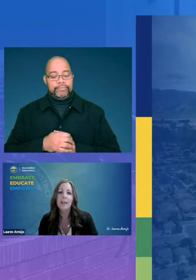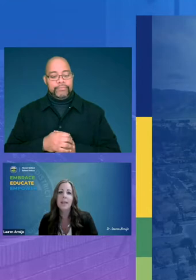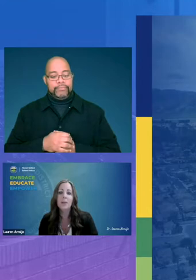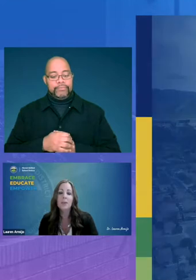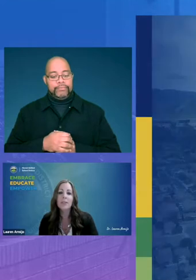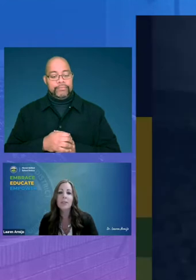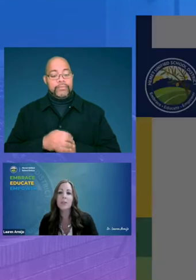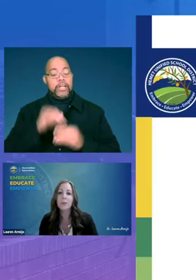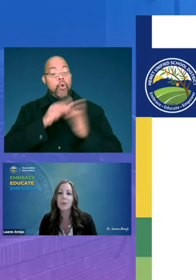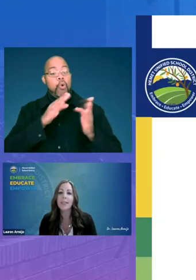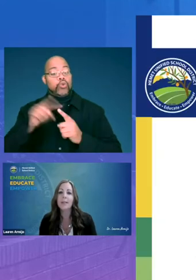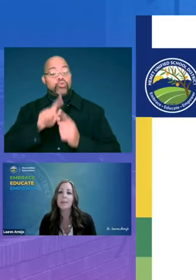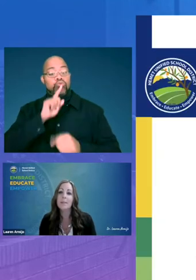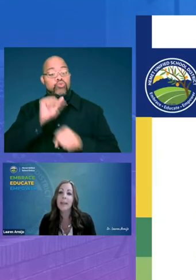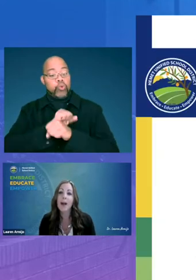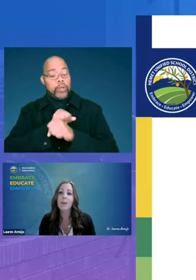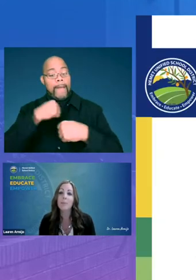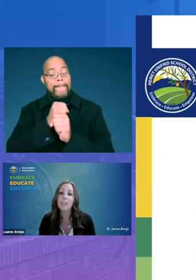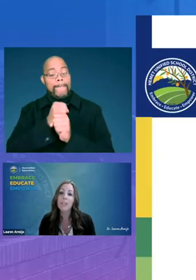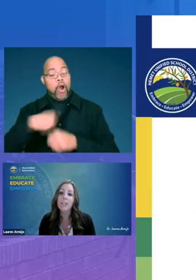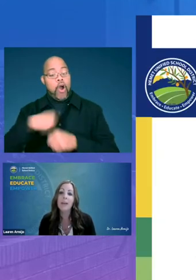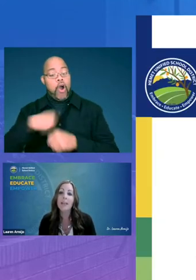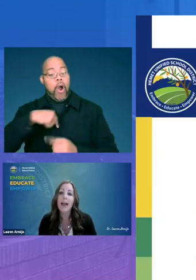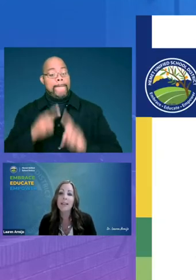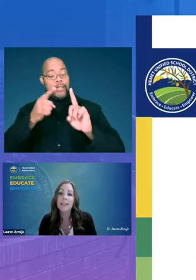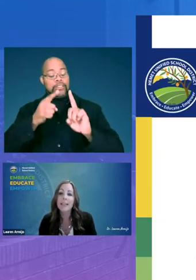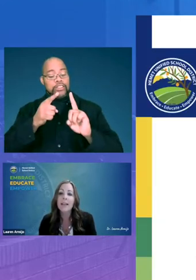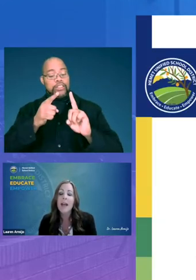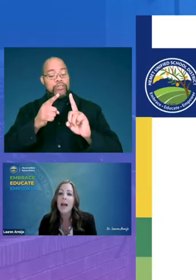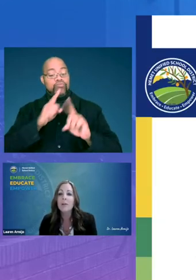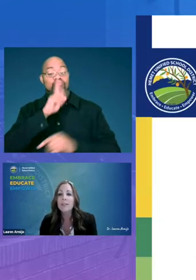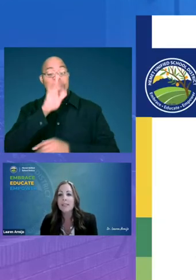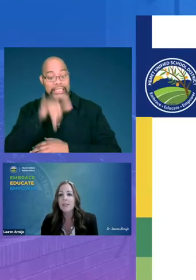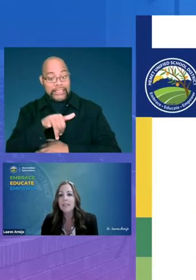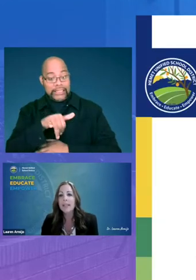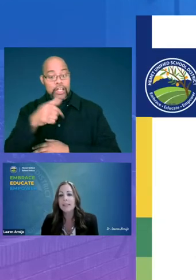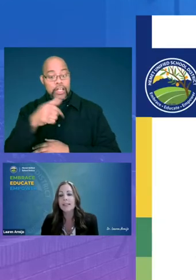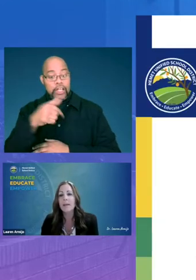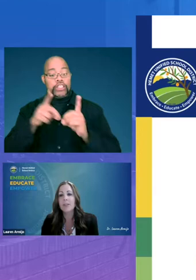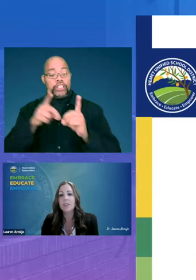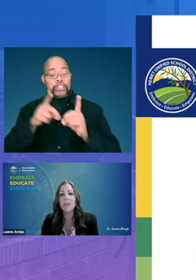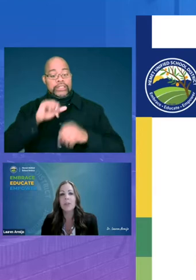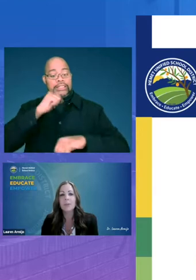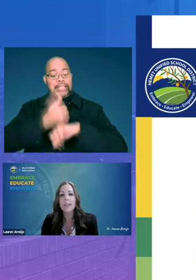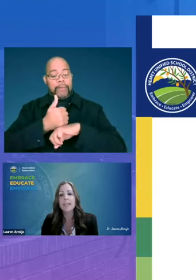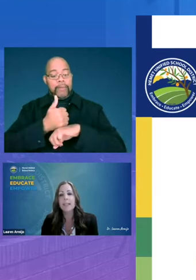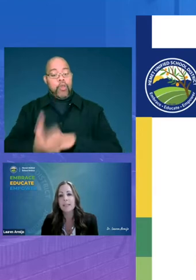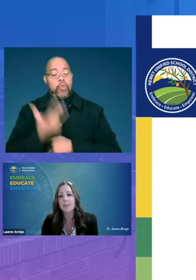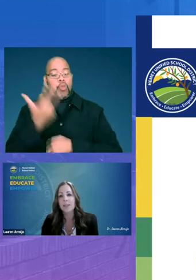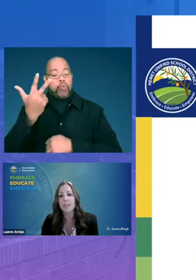in order to truly make our mission a reality our district has established three district